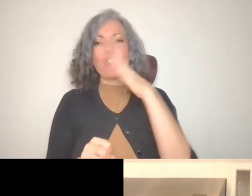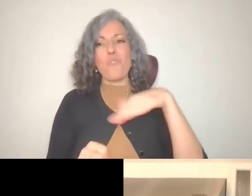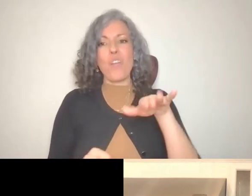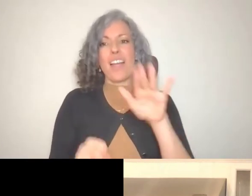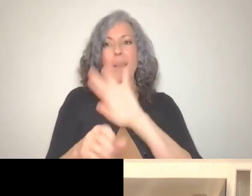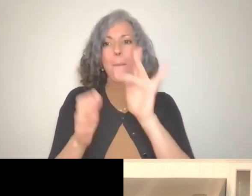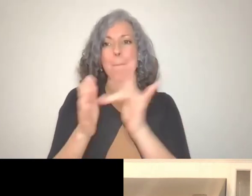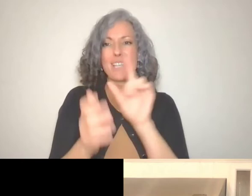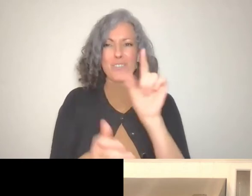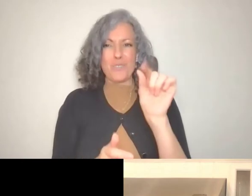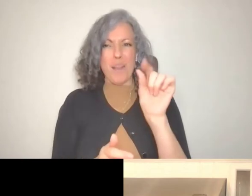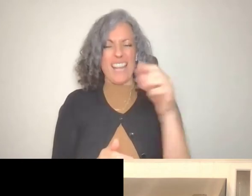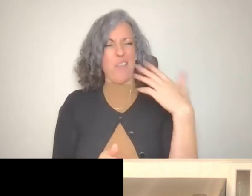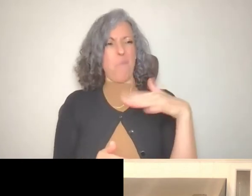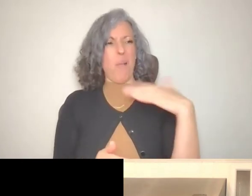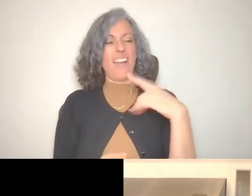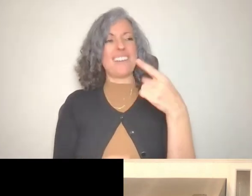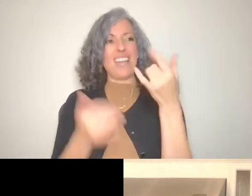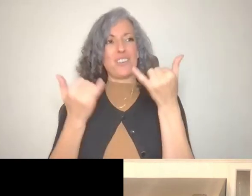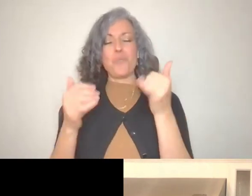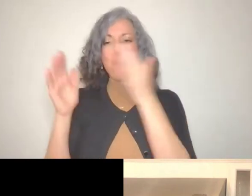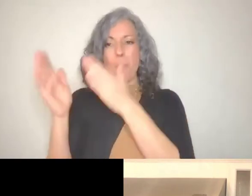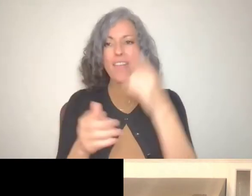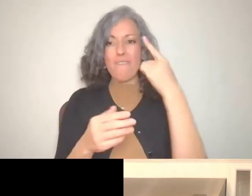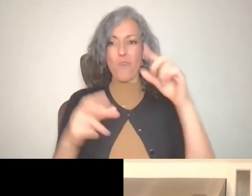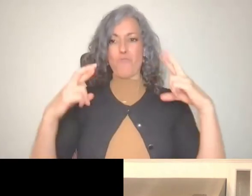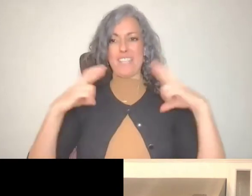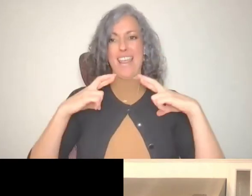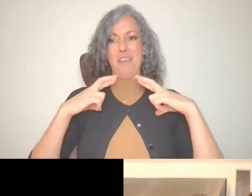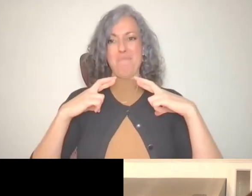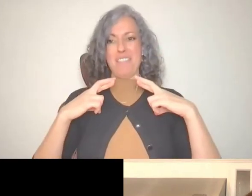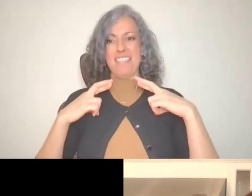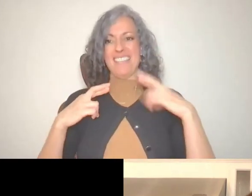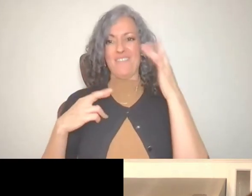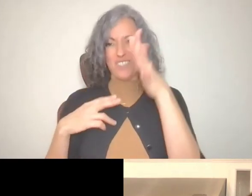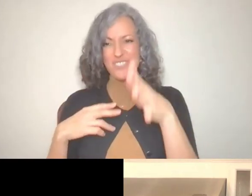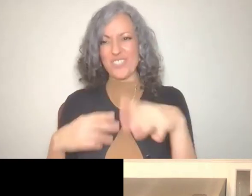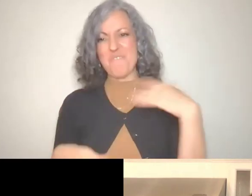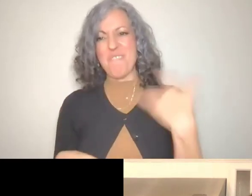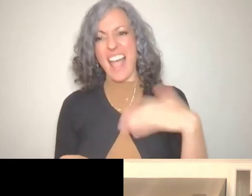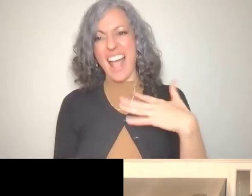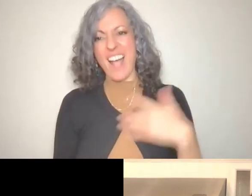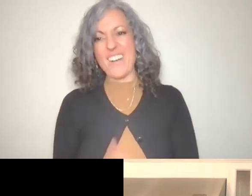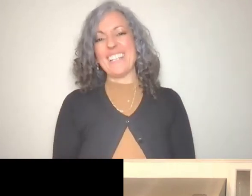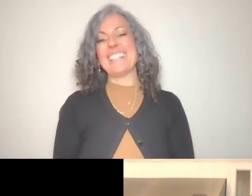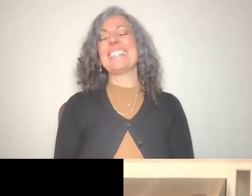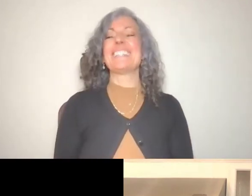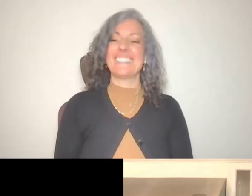your email account, but my advice would be